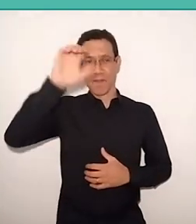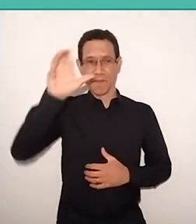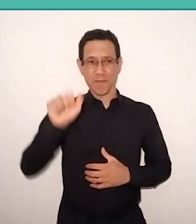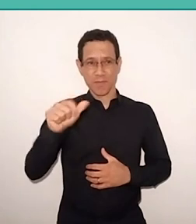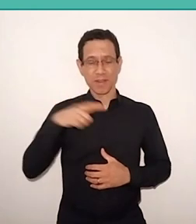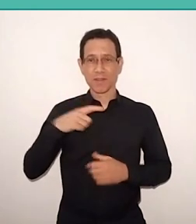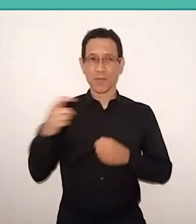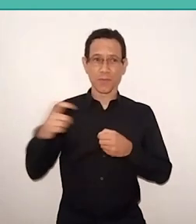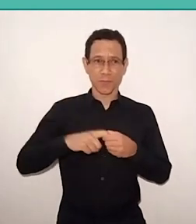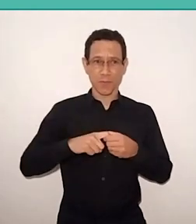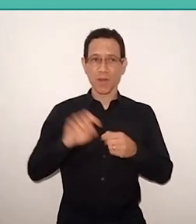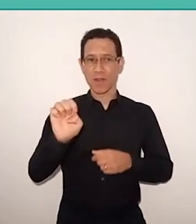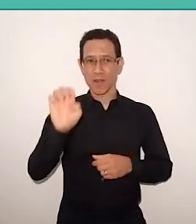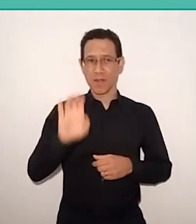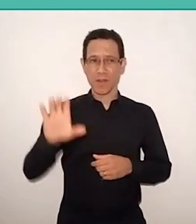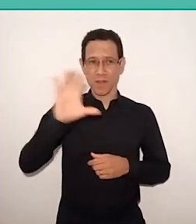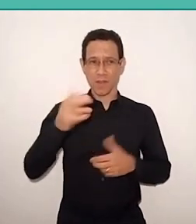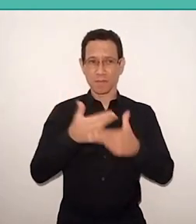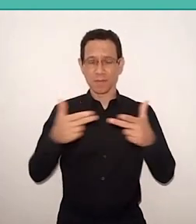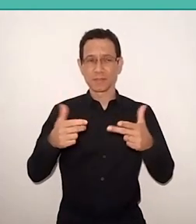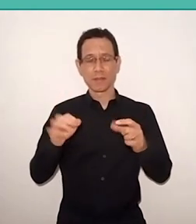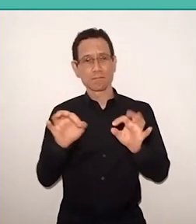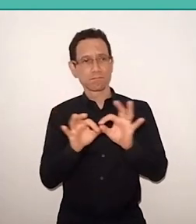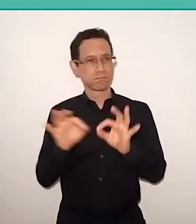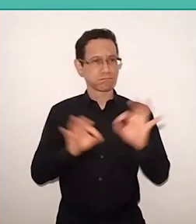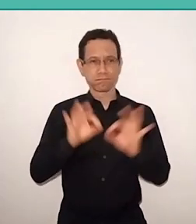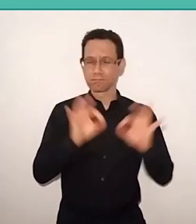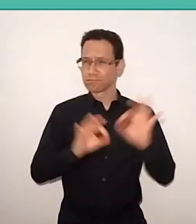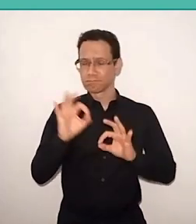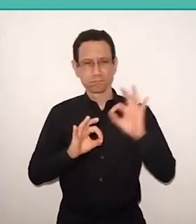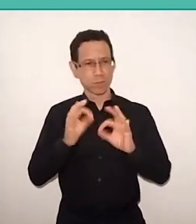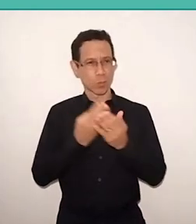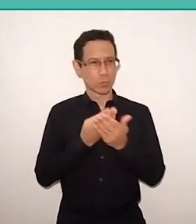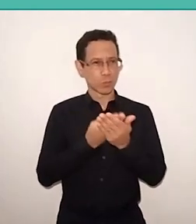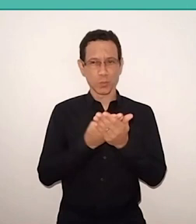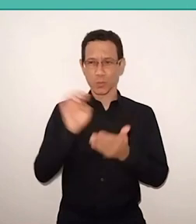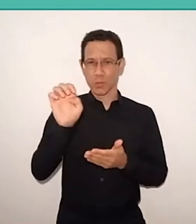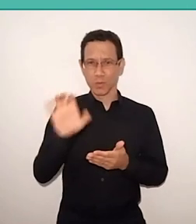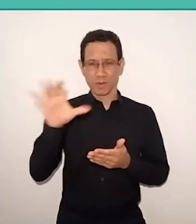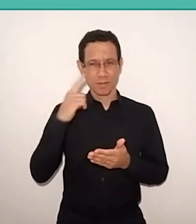who went to make their studies in Europe and come back as organics intellectuals for their land.